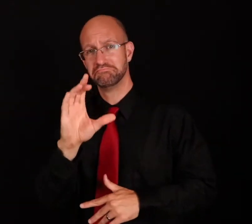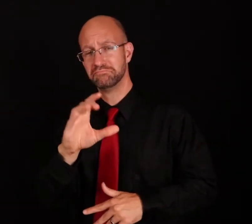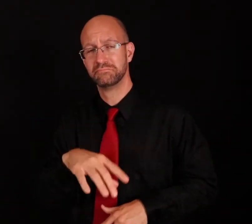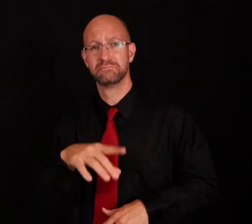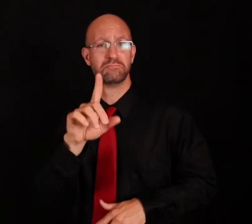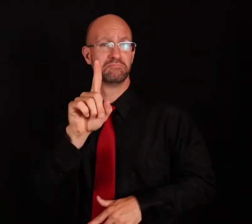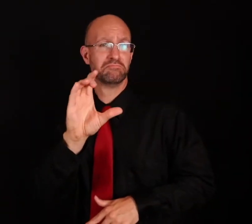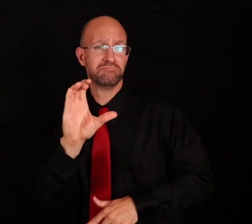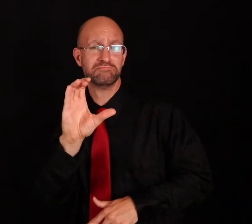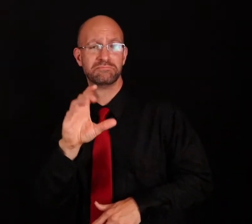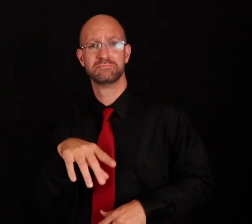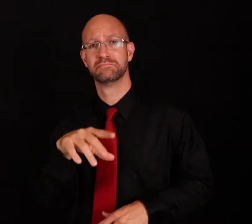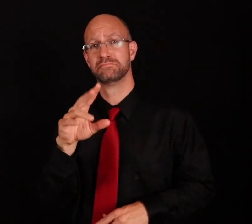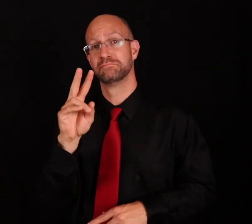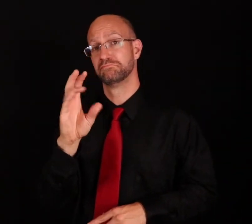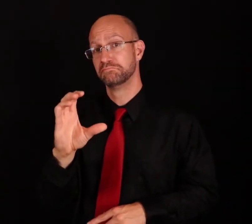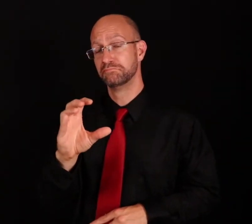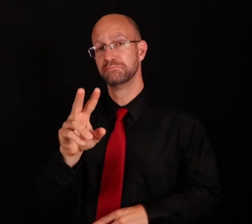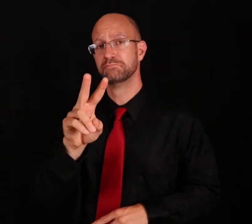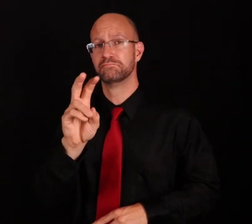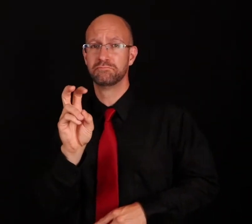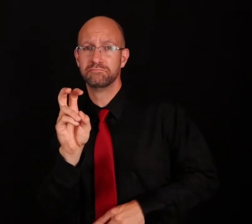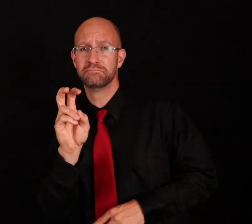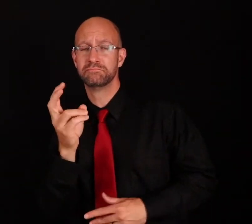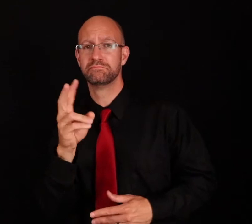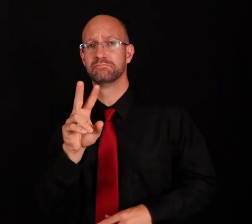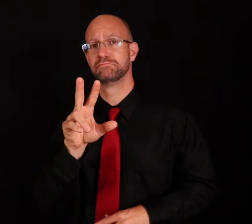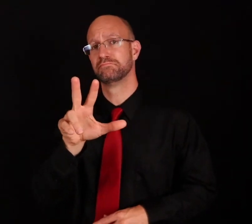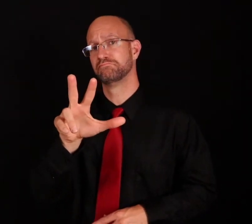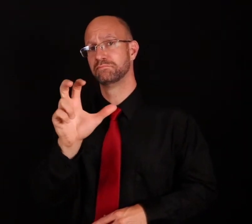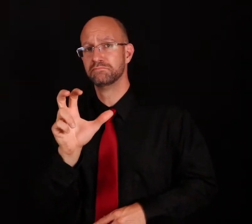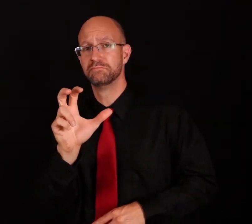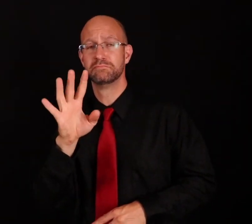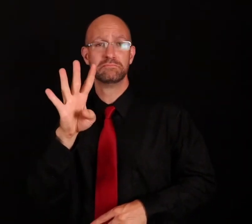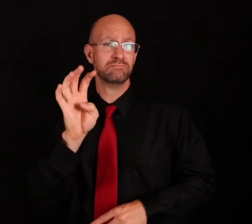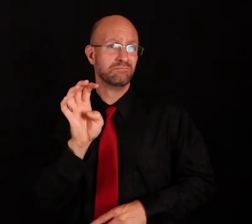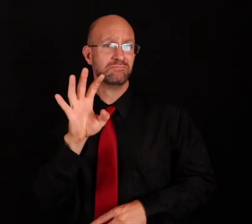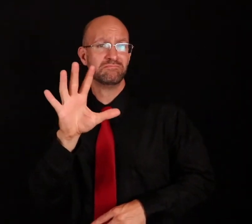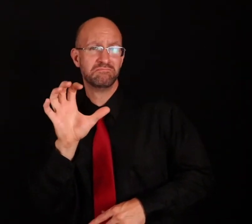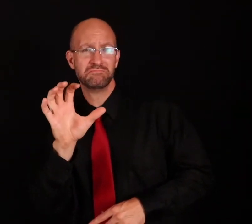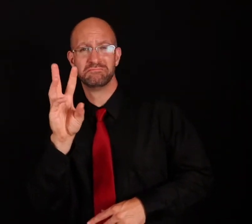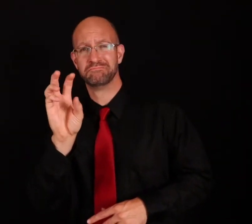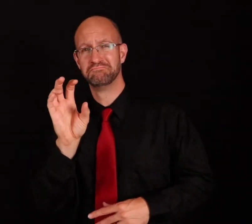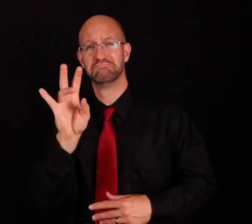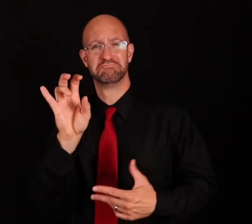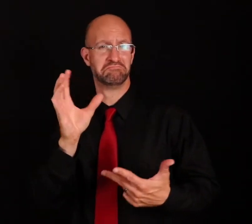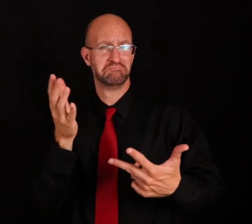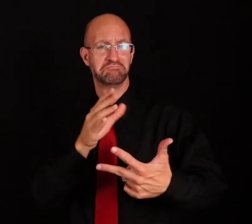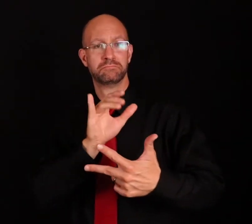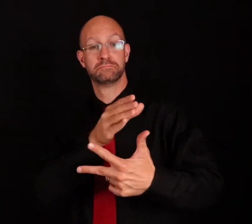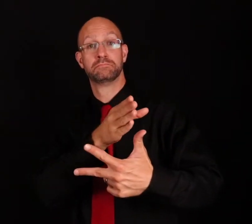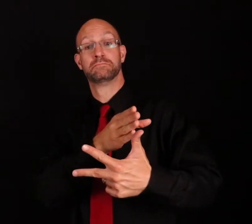Two ways to sign $100 and $200. $300, $400, $500, $600, $700. You get the idea.